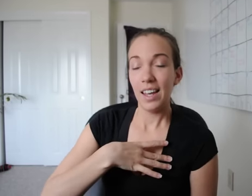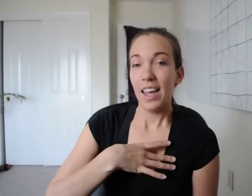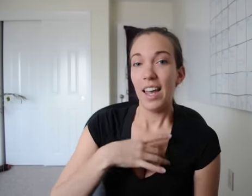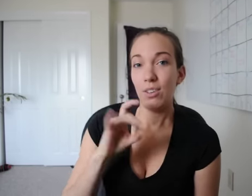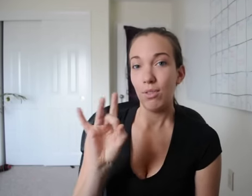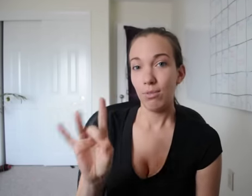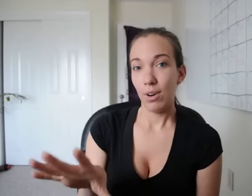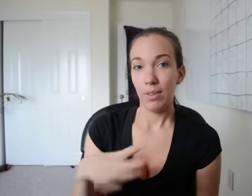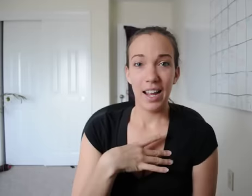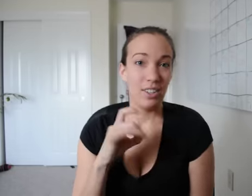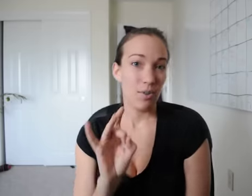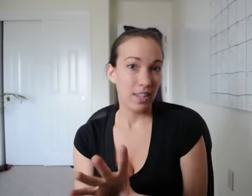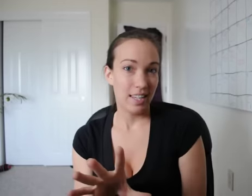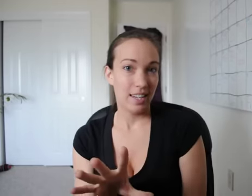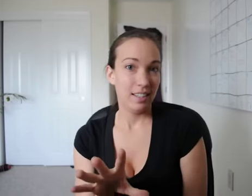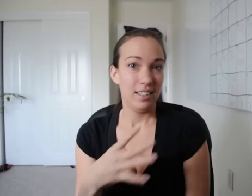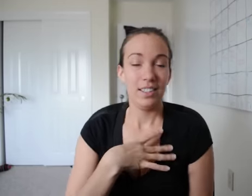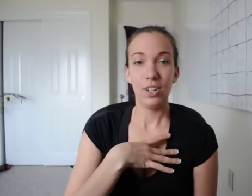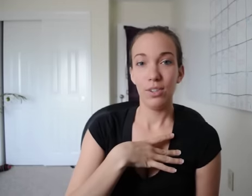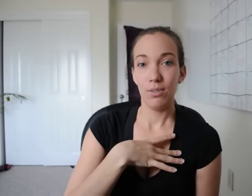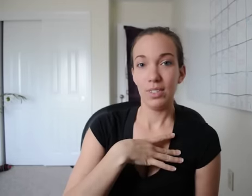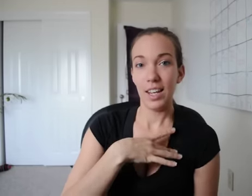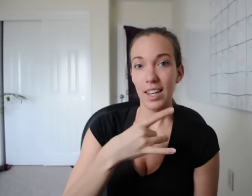So you start off like this and you throw it away. I don't like it